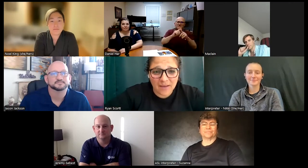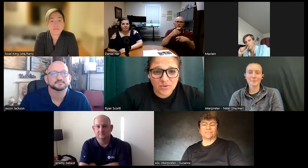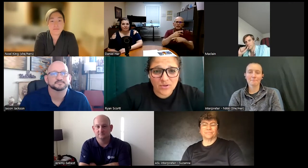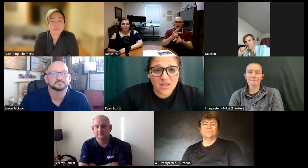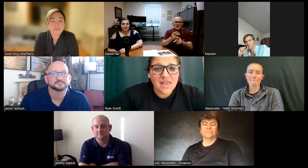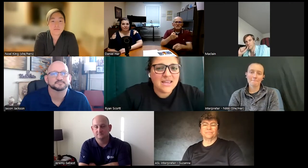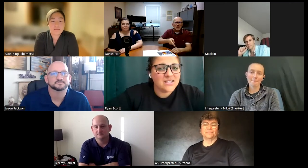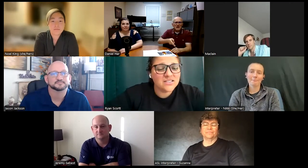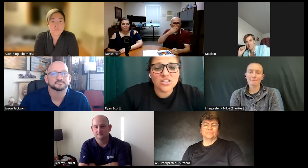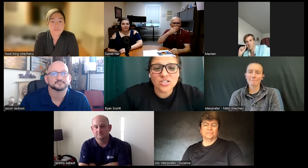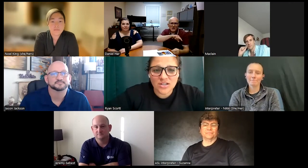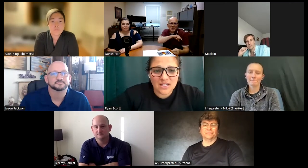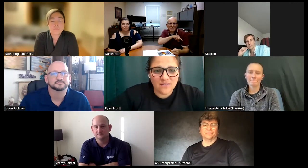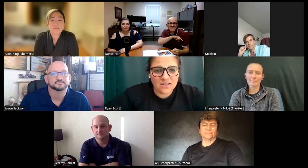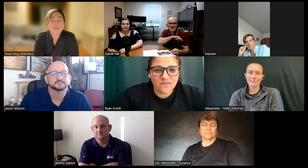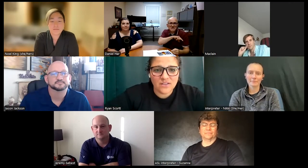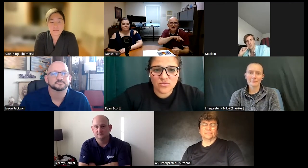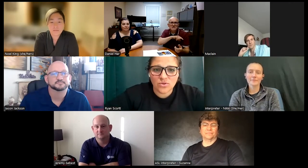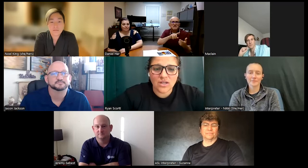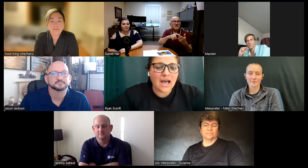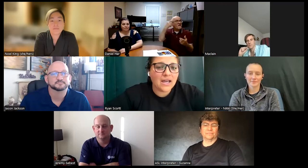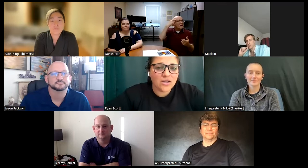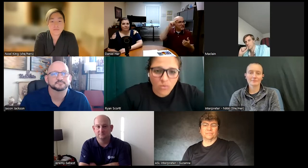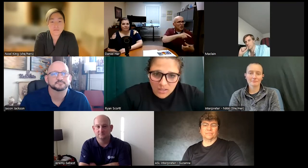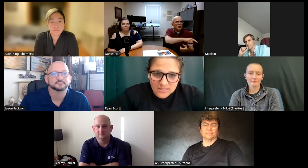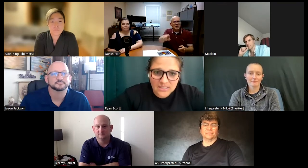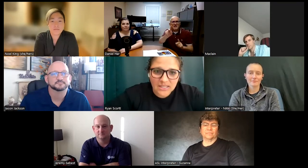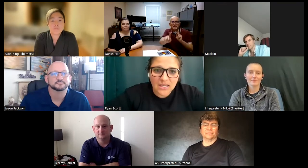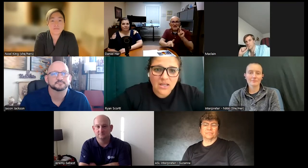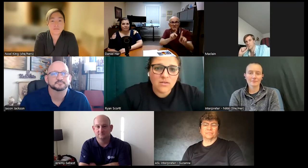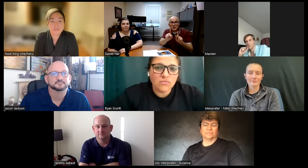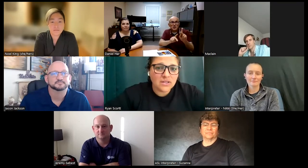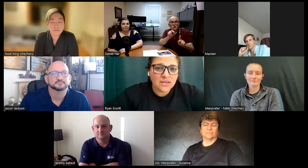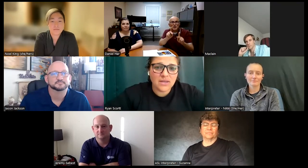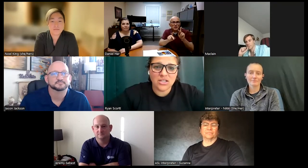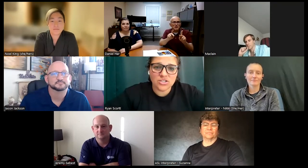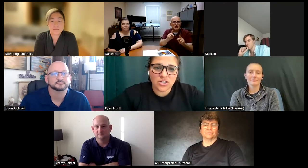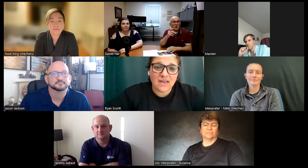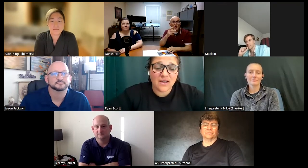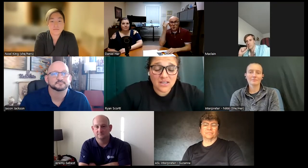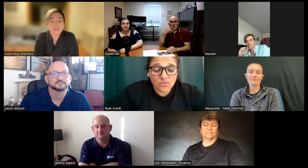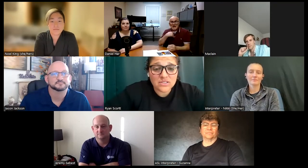Apple he's such a creative individual high quality really making sure that it